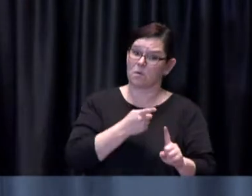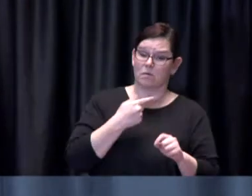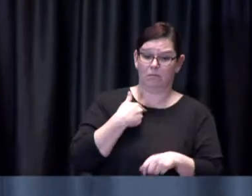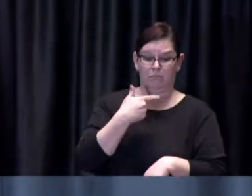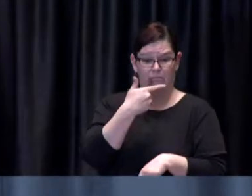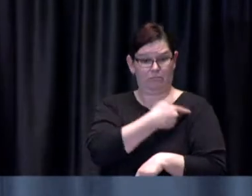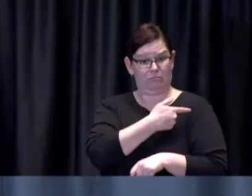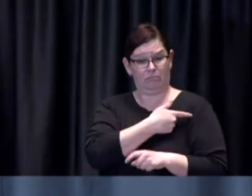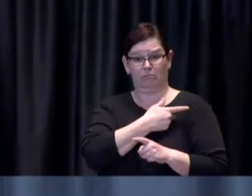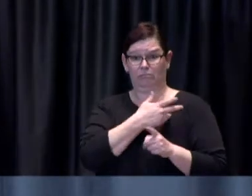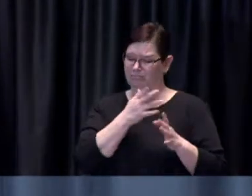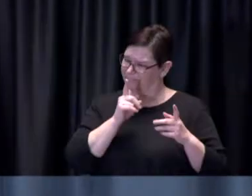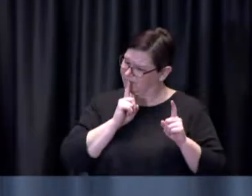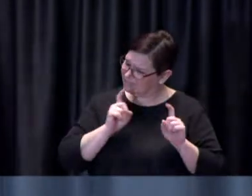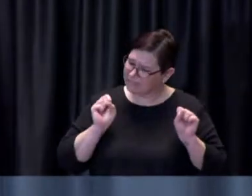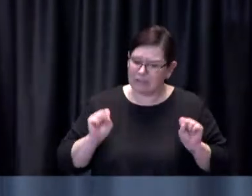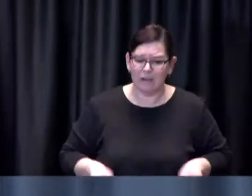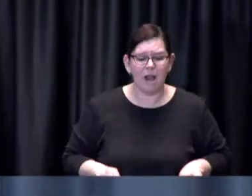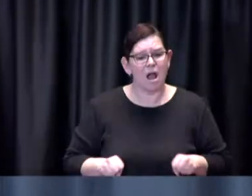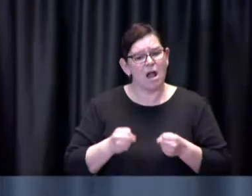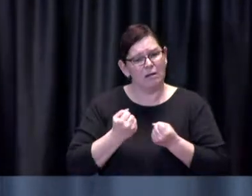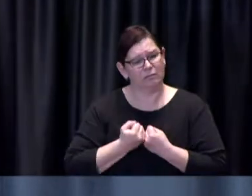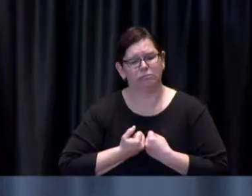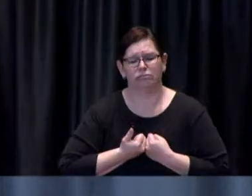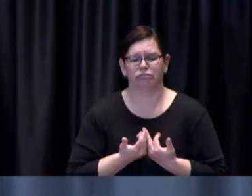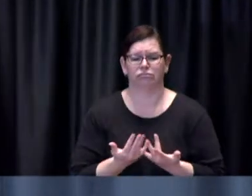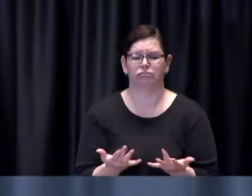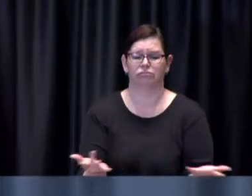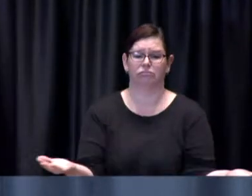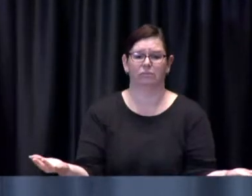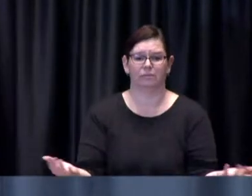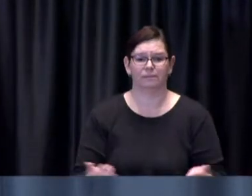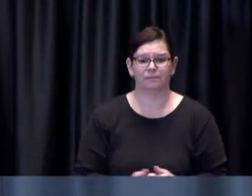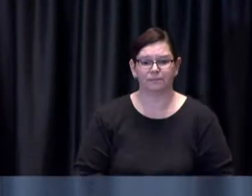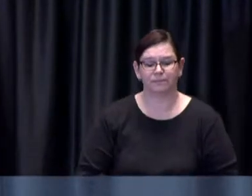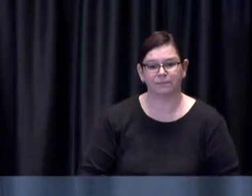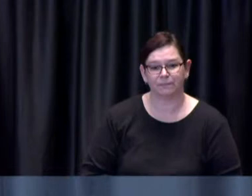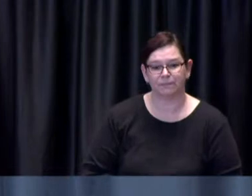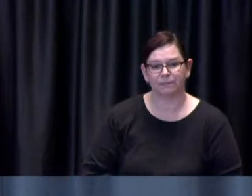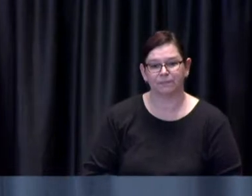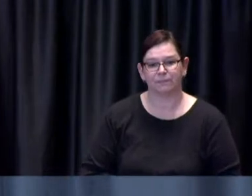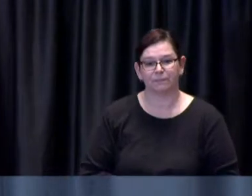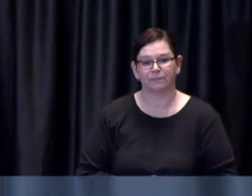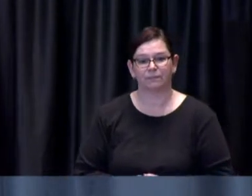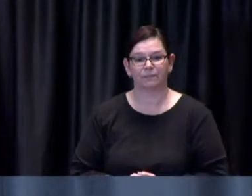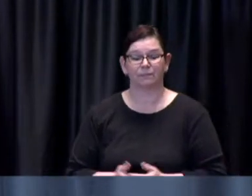as soon as as soon as possible so that is the that deals with how we manage it uh in-house